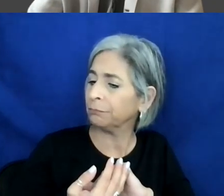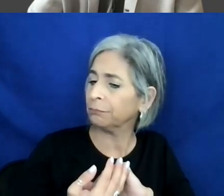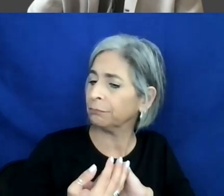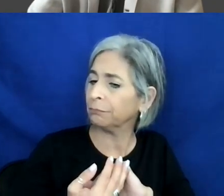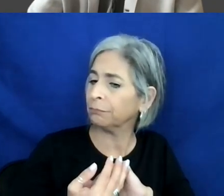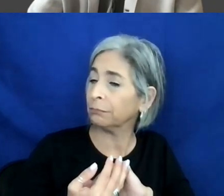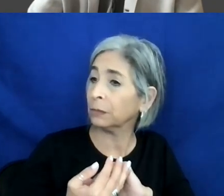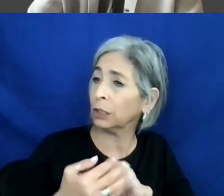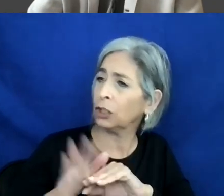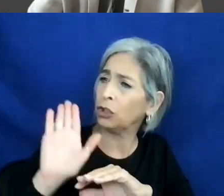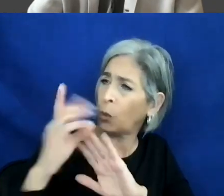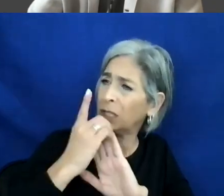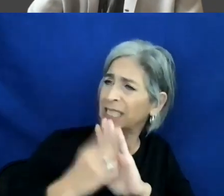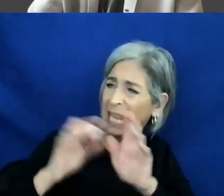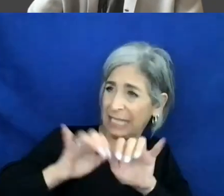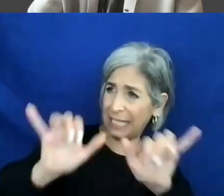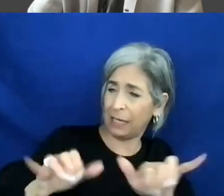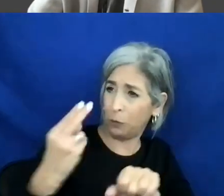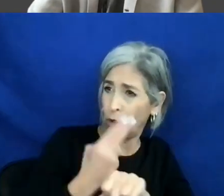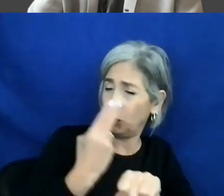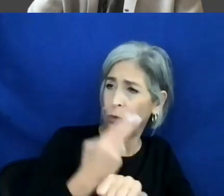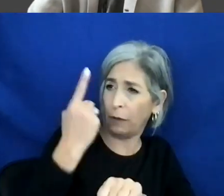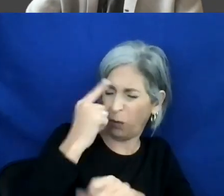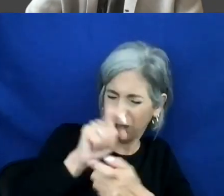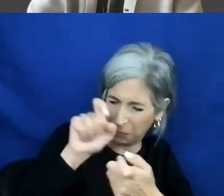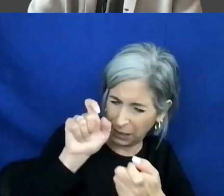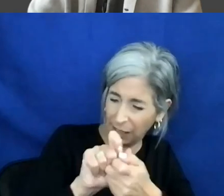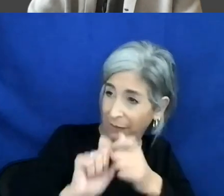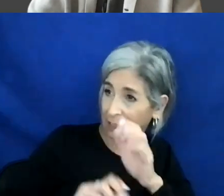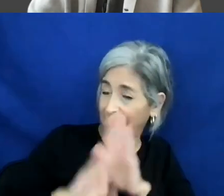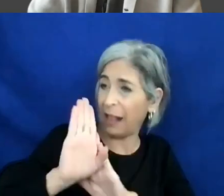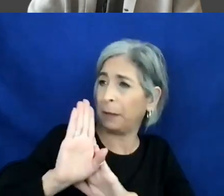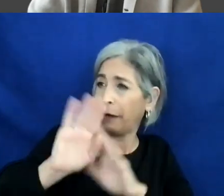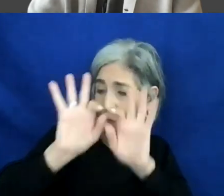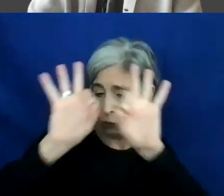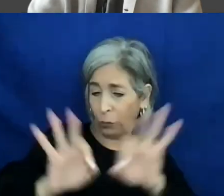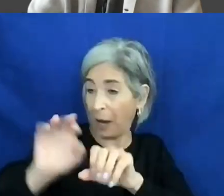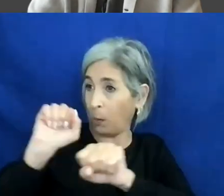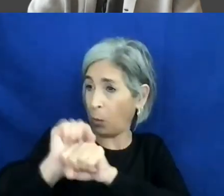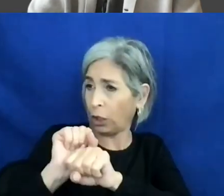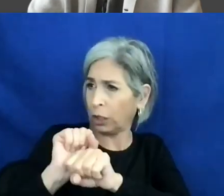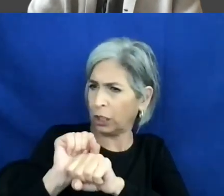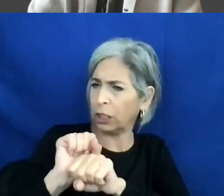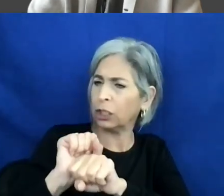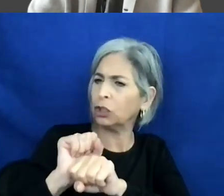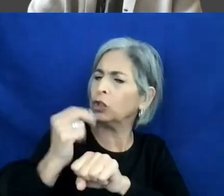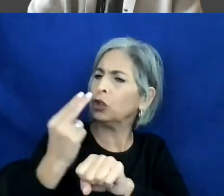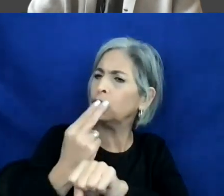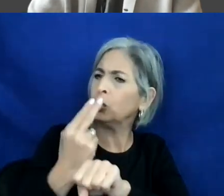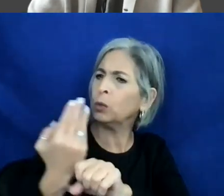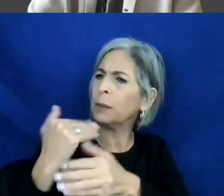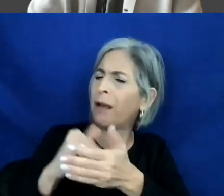the design system use for a specific development framework, do you use reusable components for